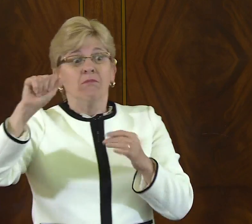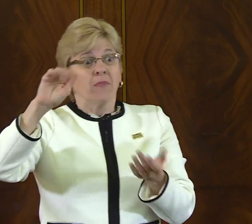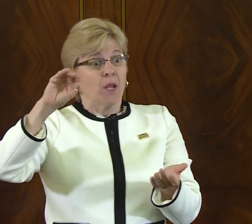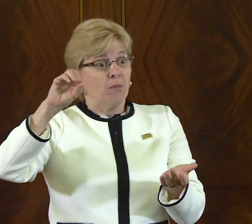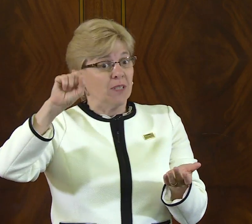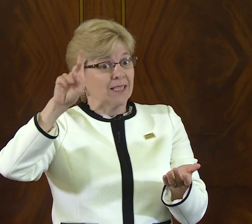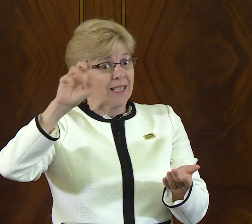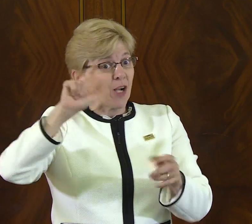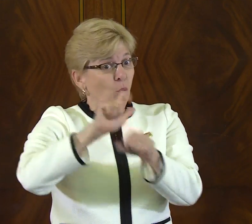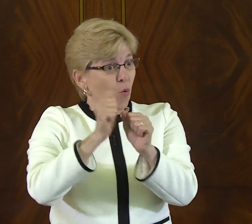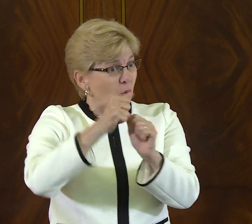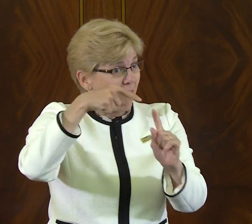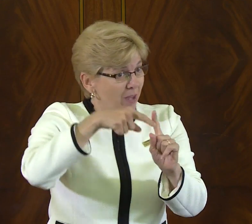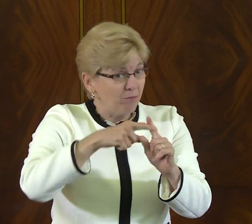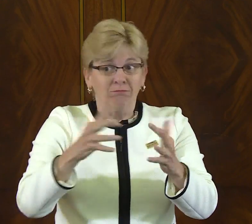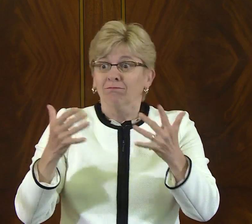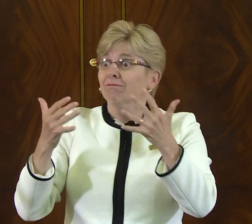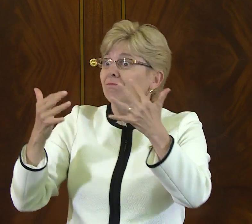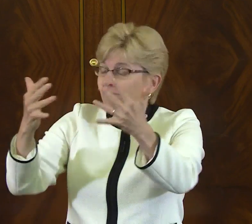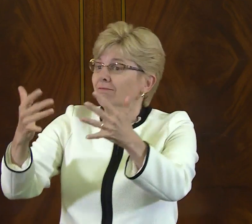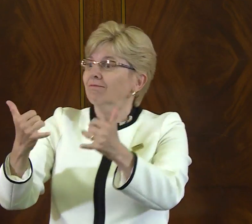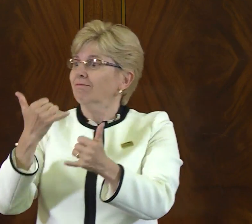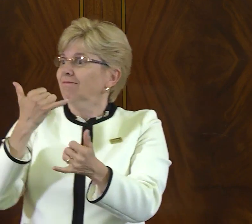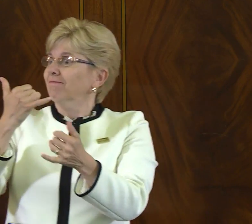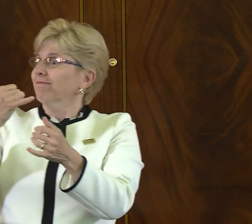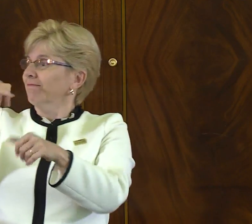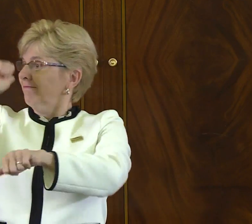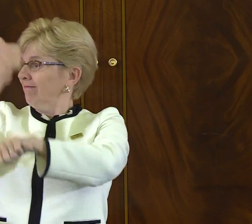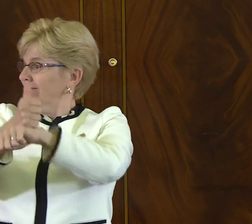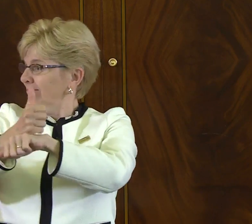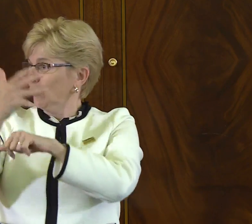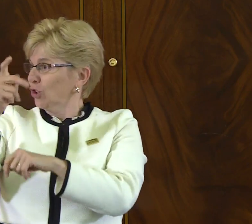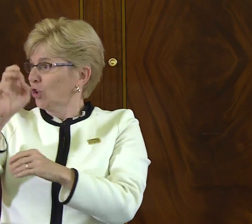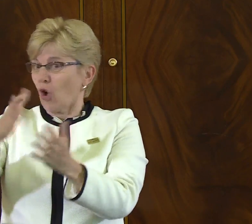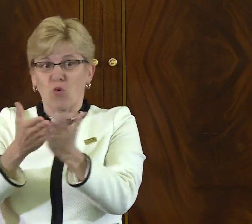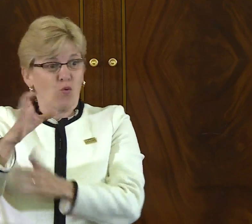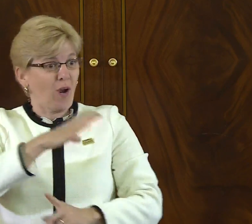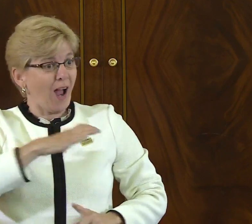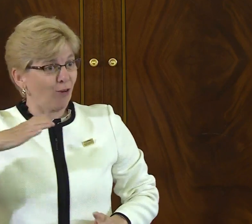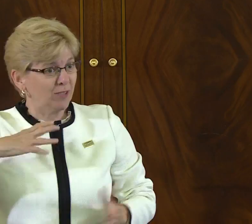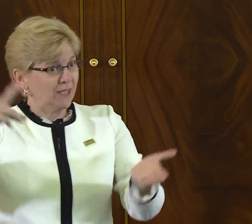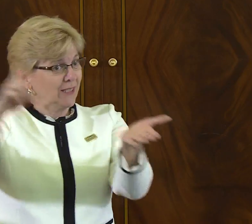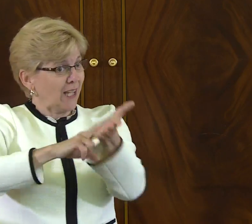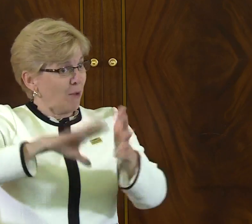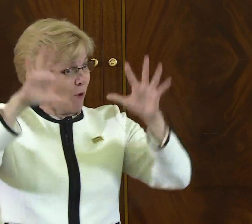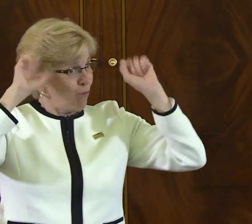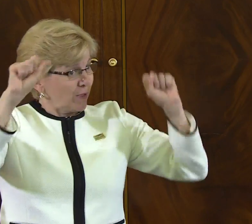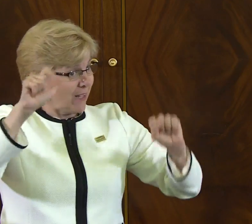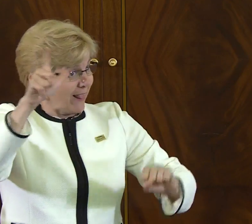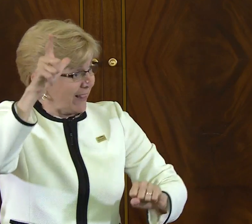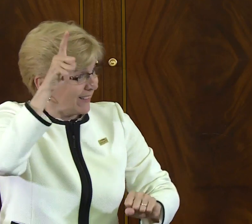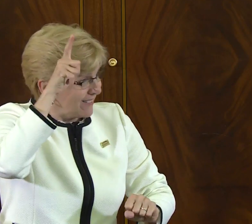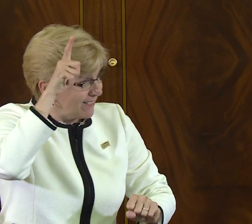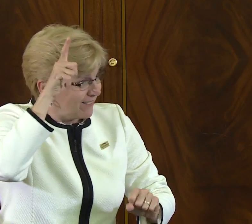It was decided that they would begin a university, and with the help of Amos Kendell went on to found and chartered through Congress signed